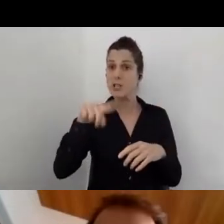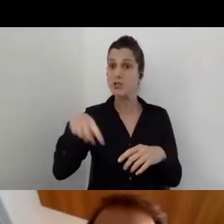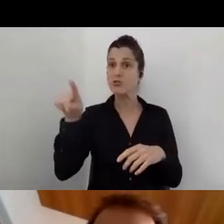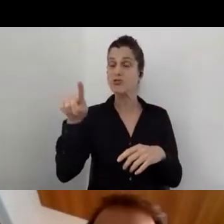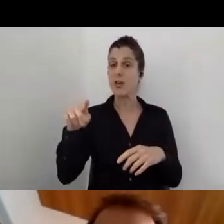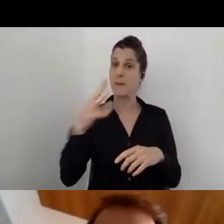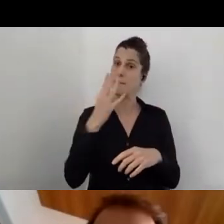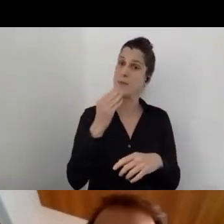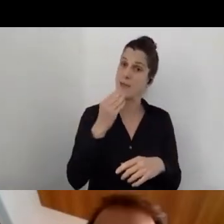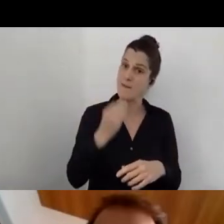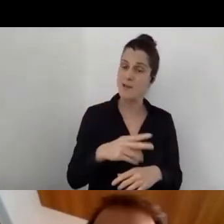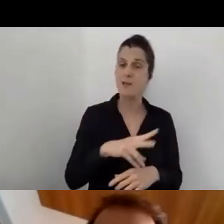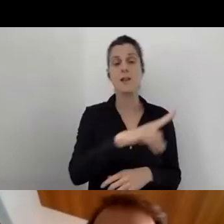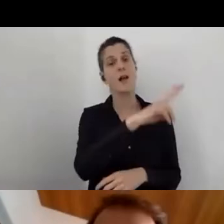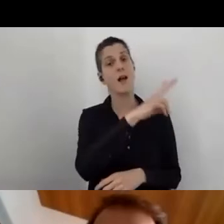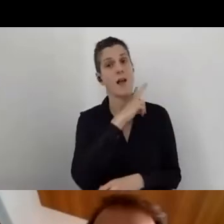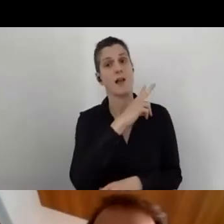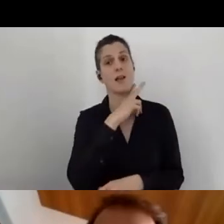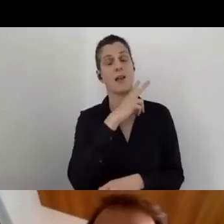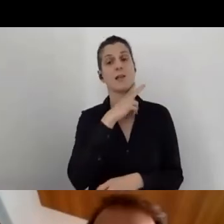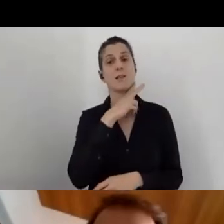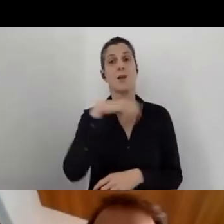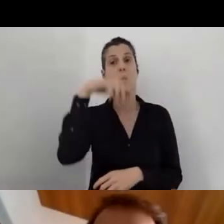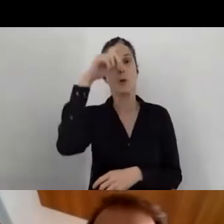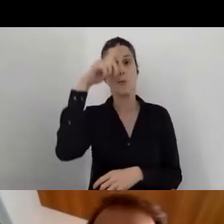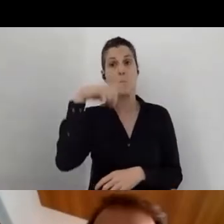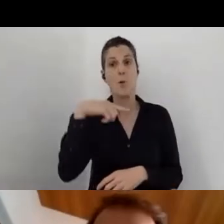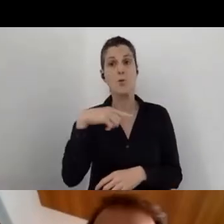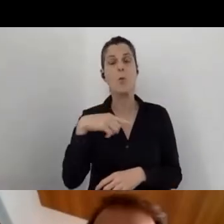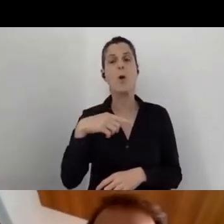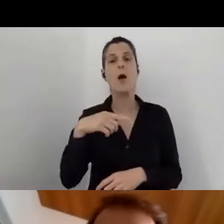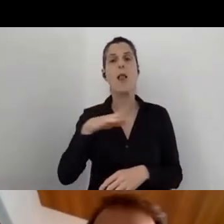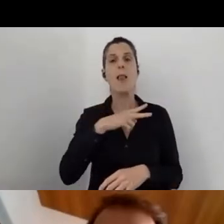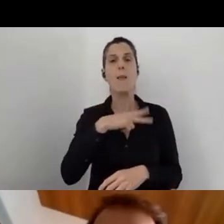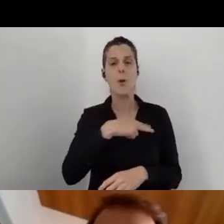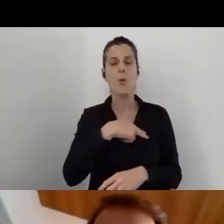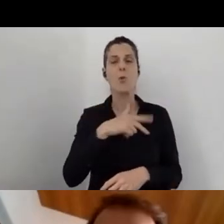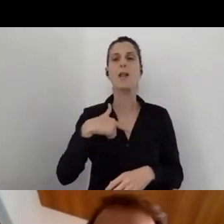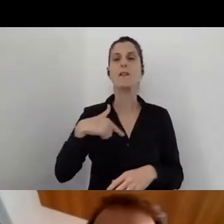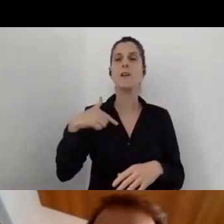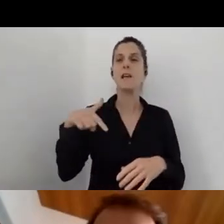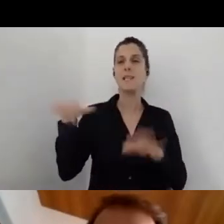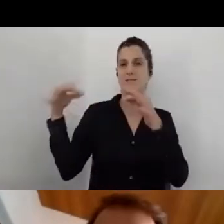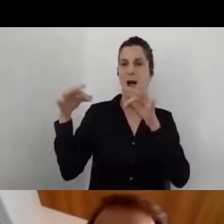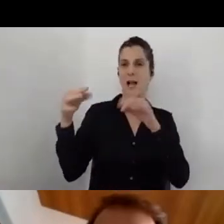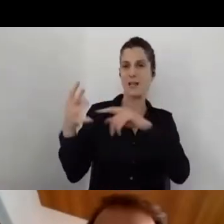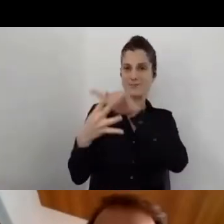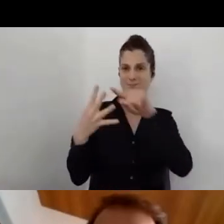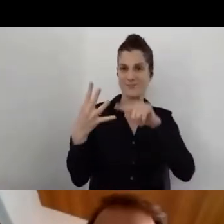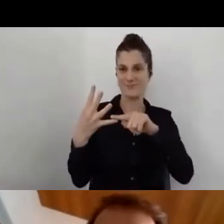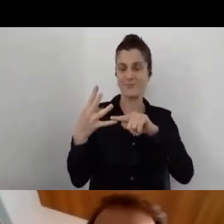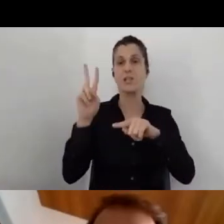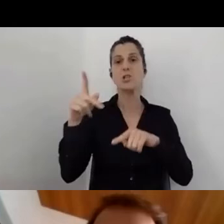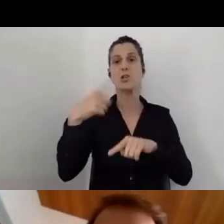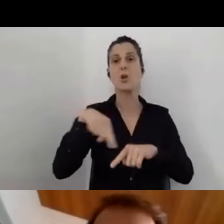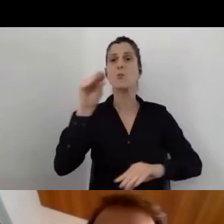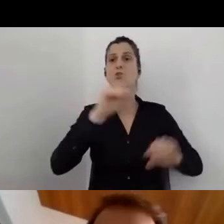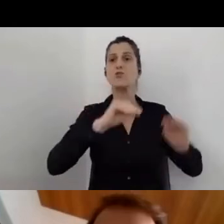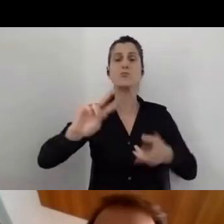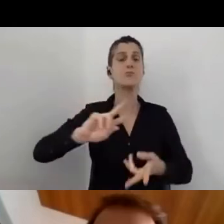English, Portuguese, and Spanish. We have users from all over the world.